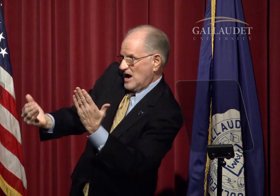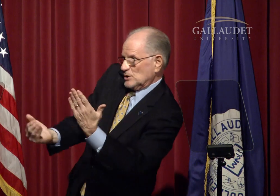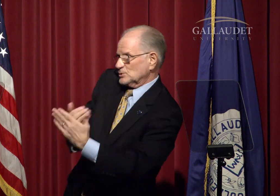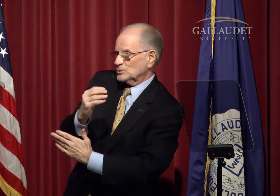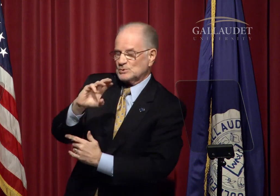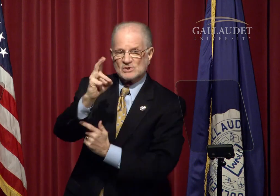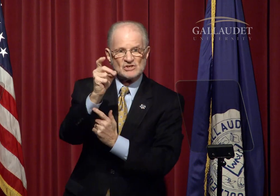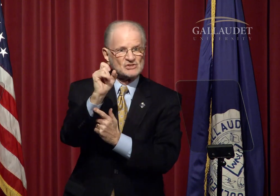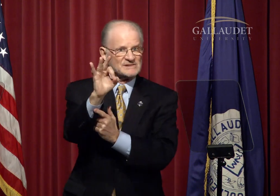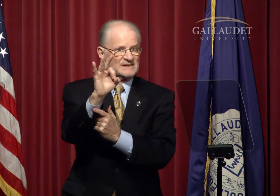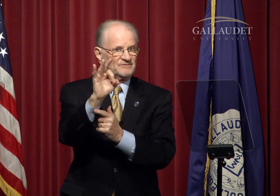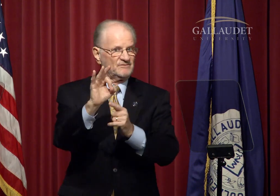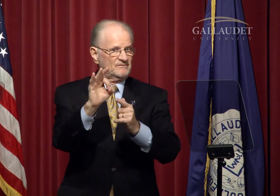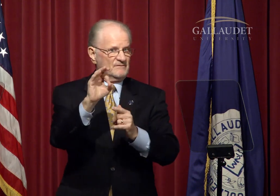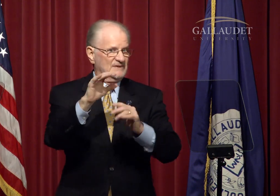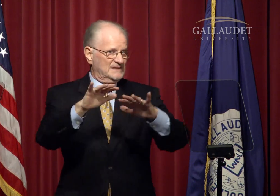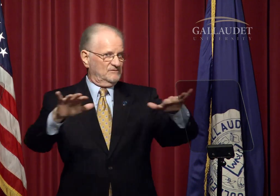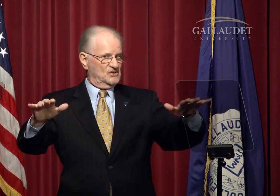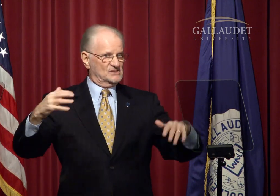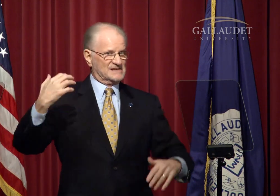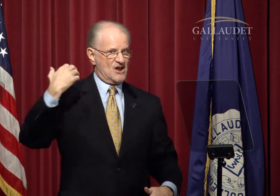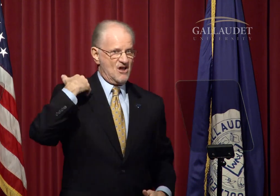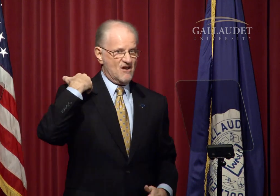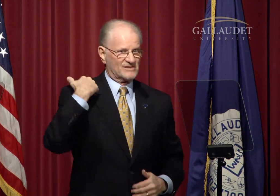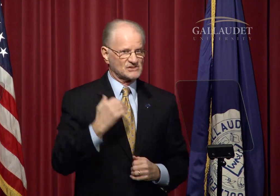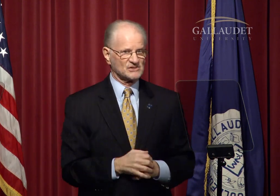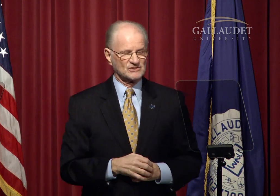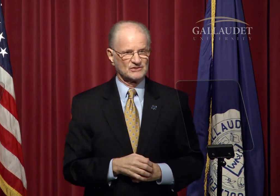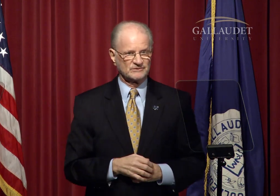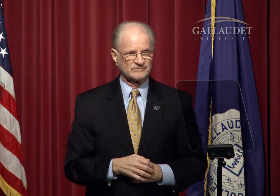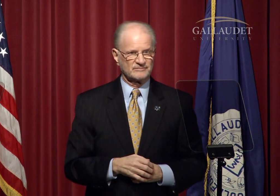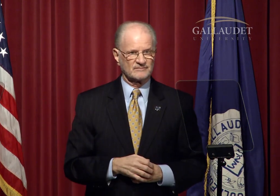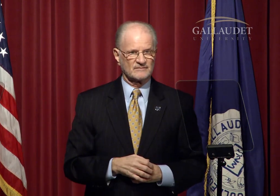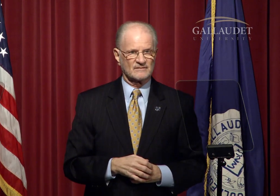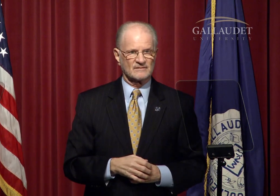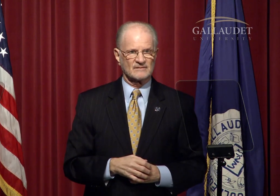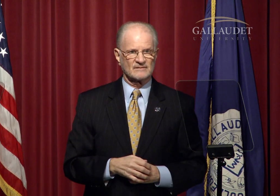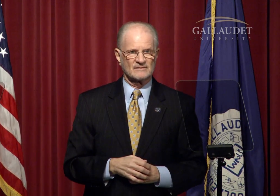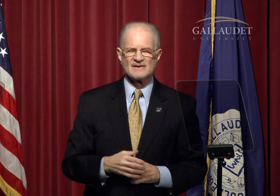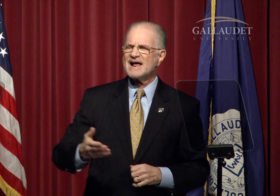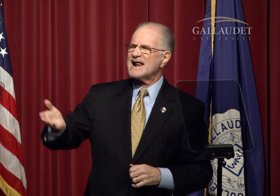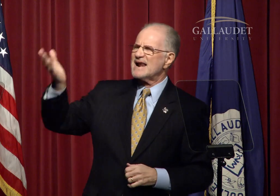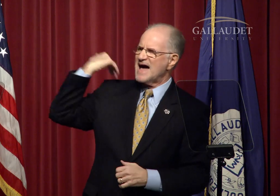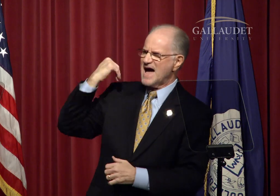of searching for a new Chief Diversity Officer.